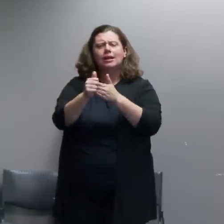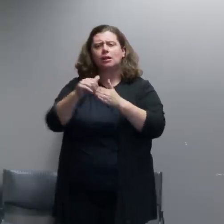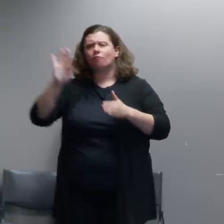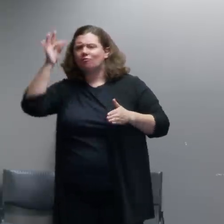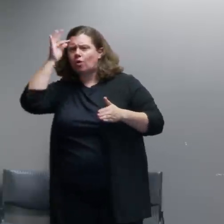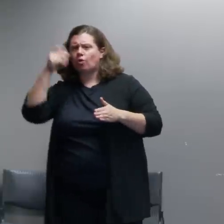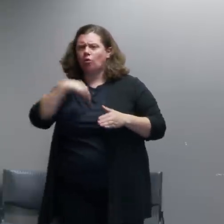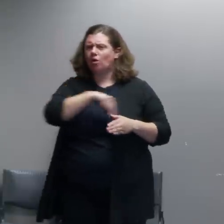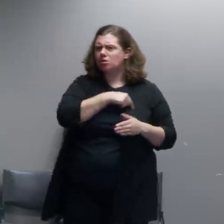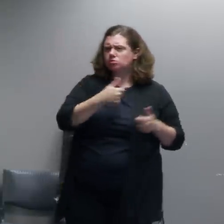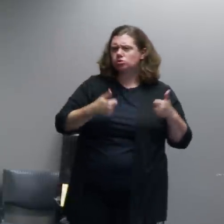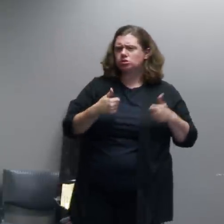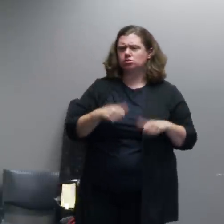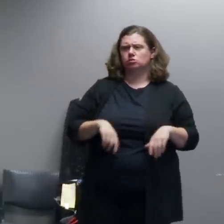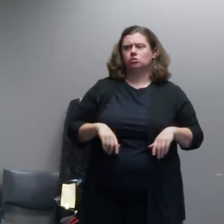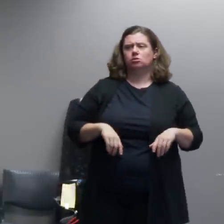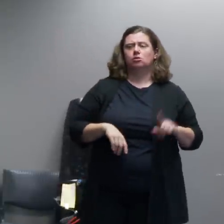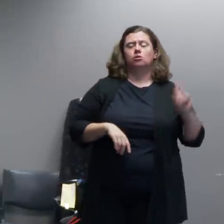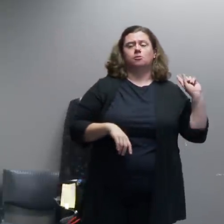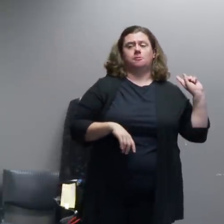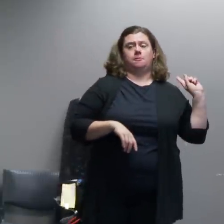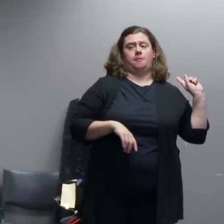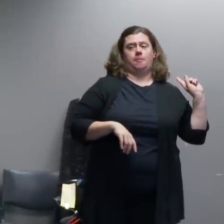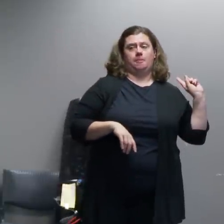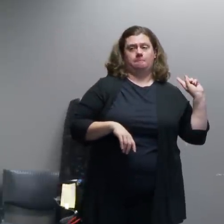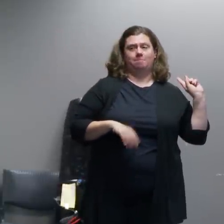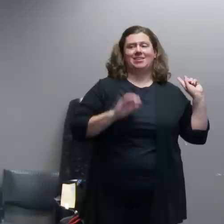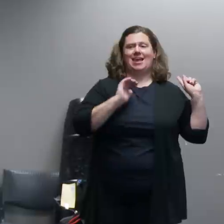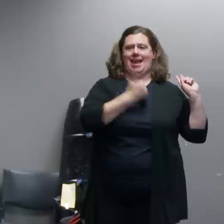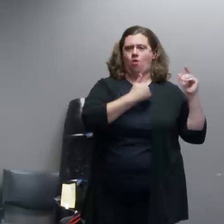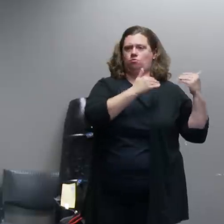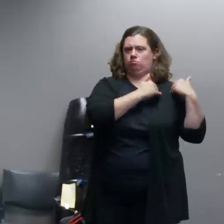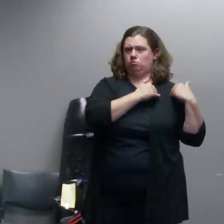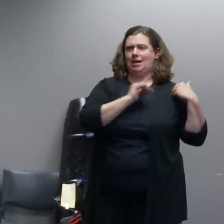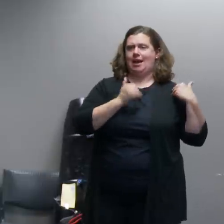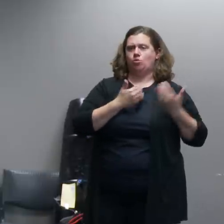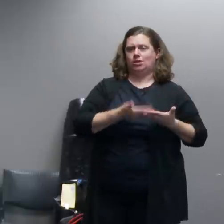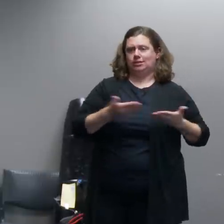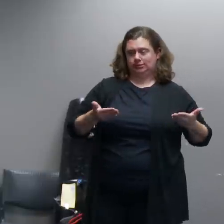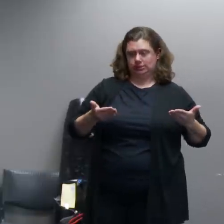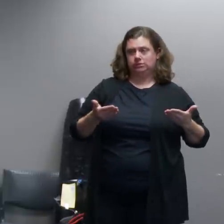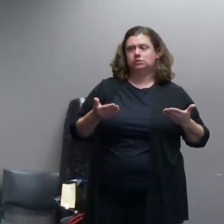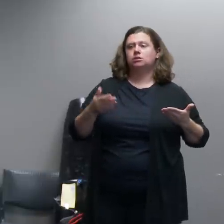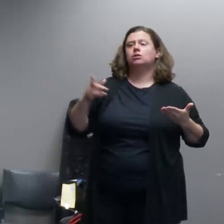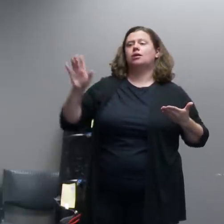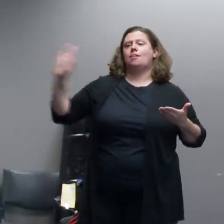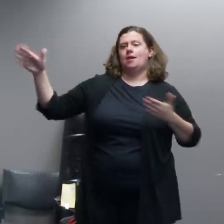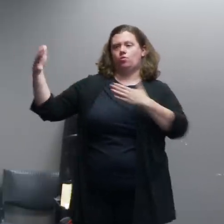they're in charge of theirs and you'll notice that once that got out into the street, at least my understanding was, once it got